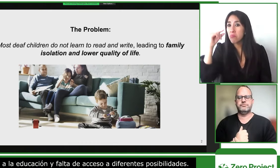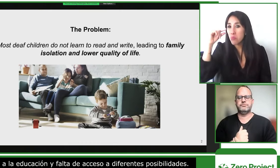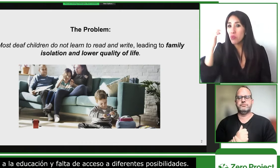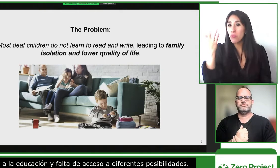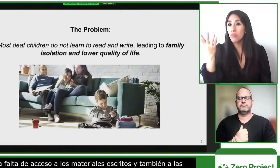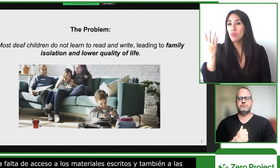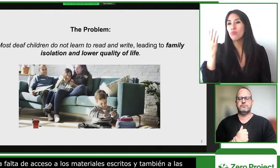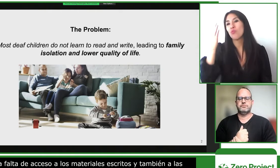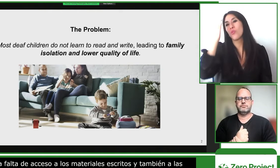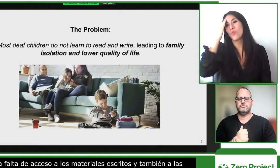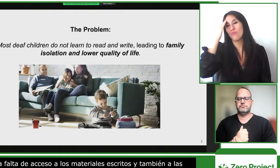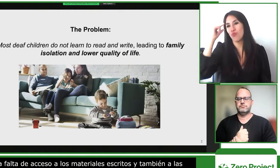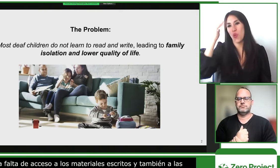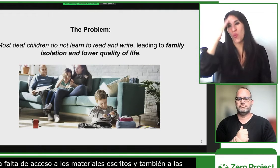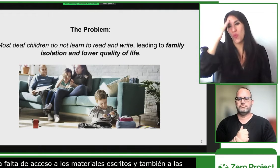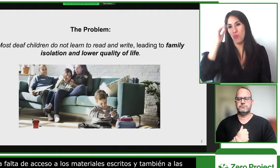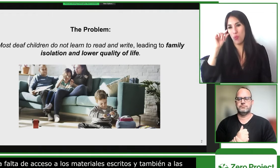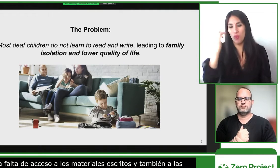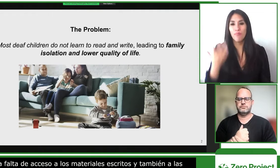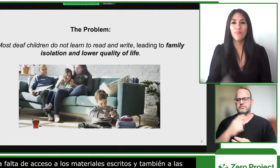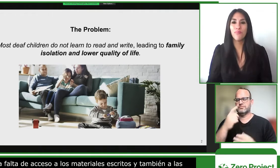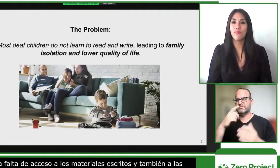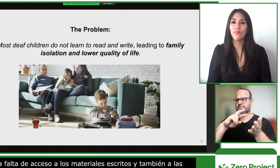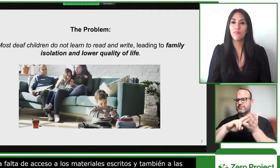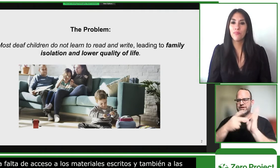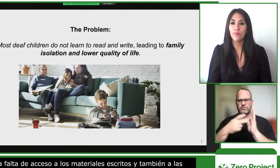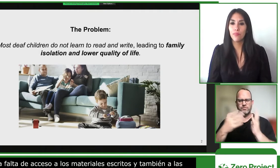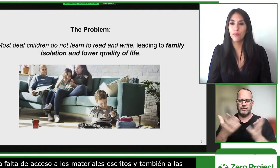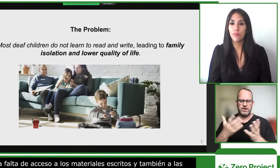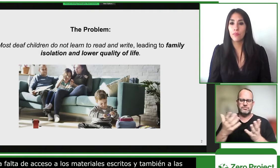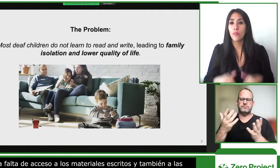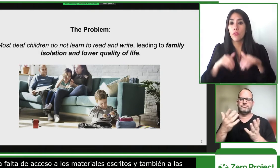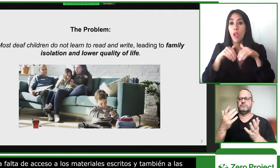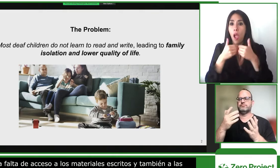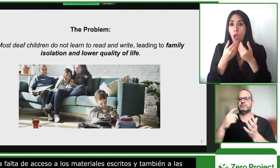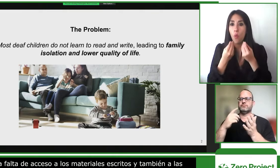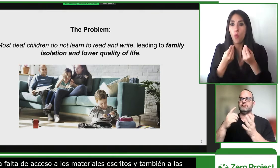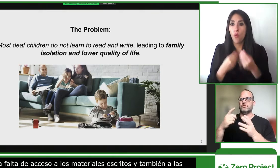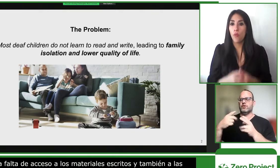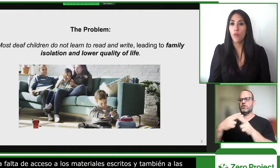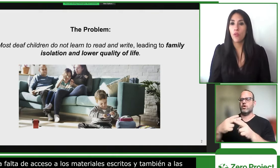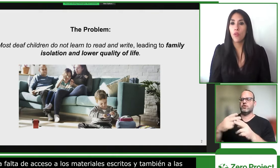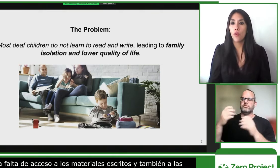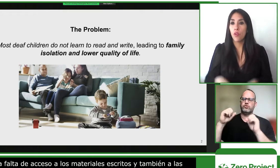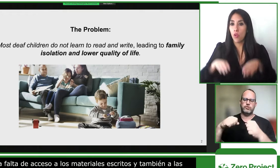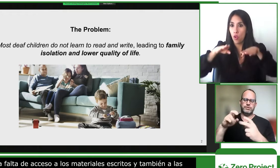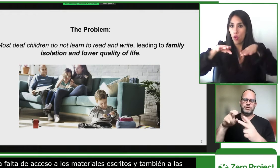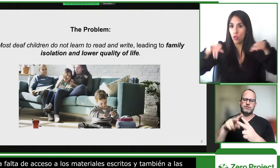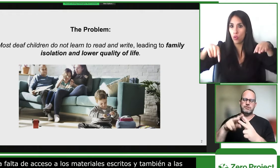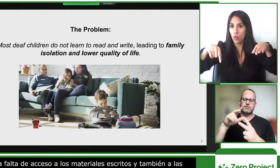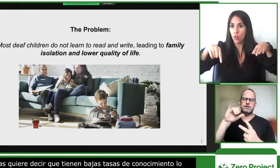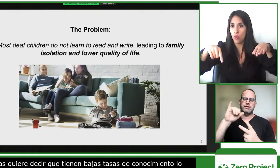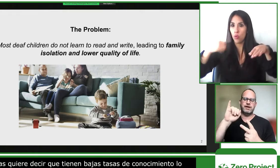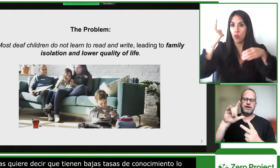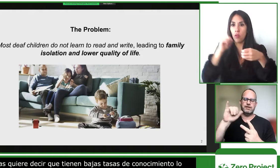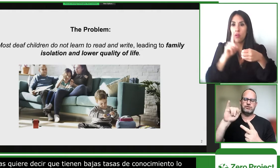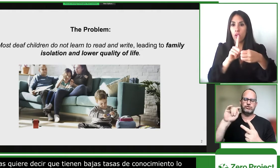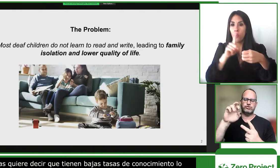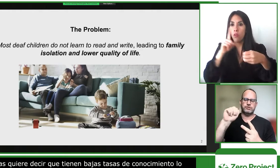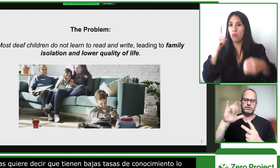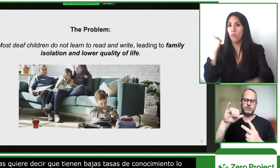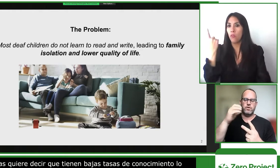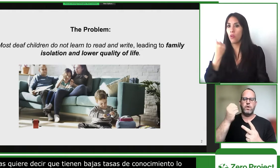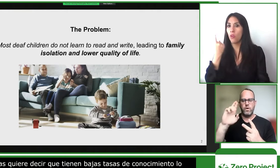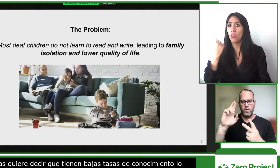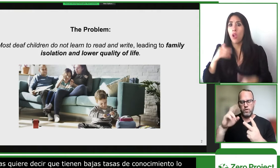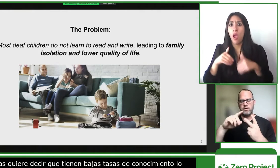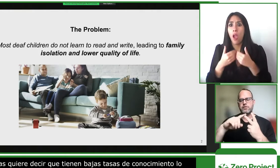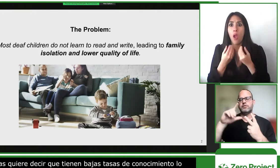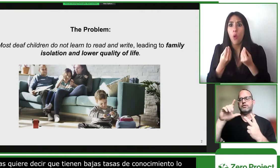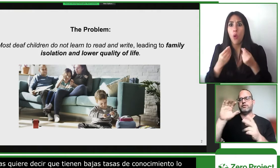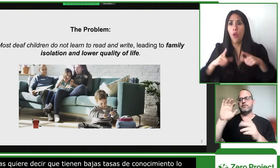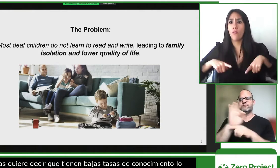low quality of life and poor uh living outcomes overall